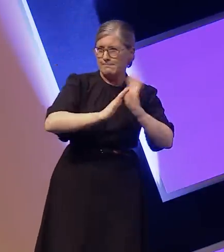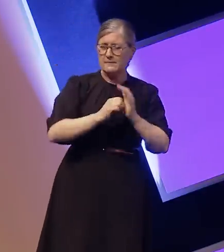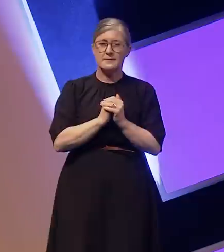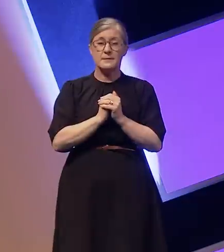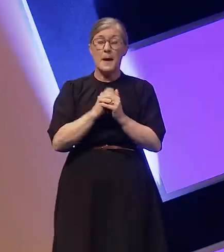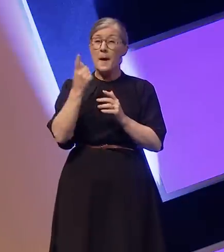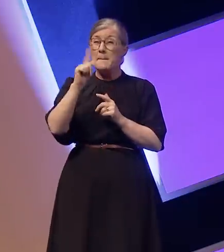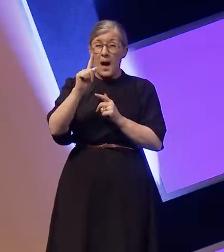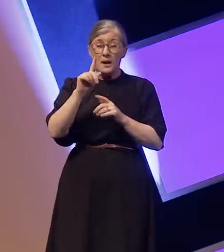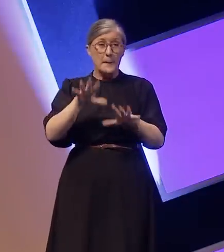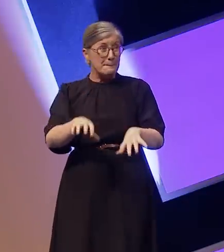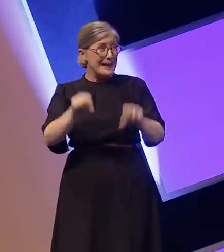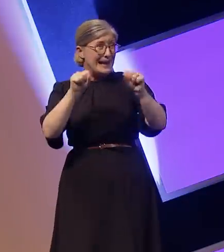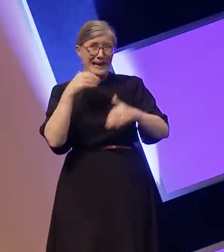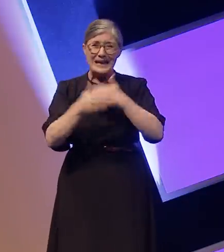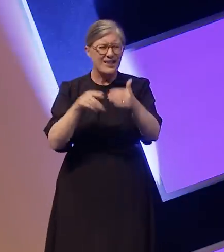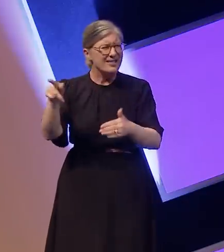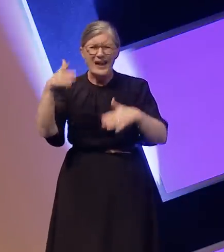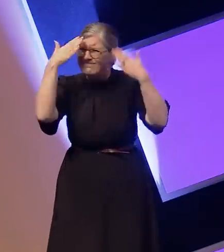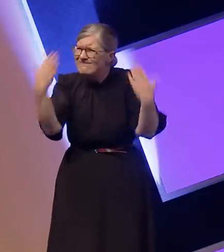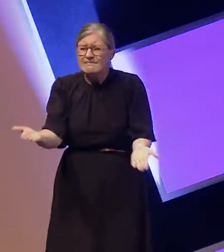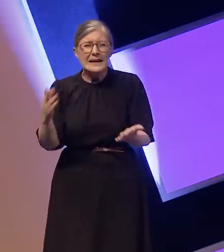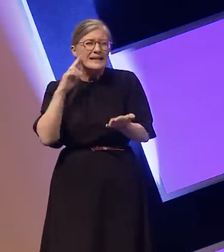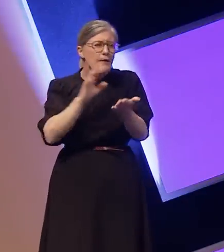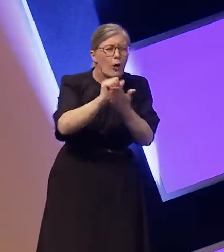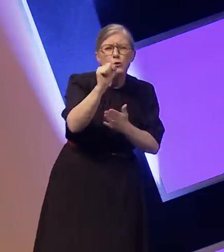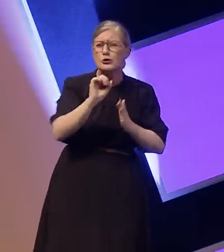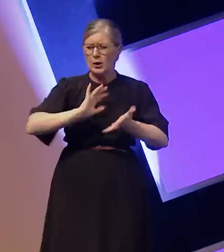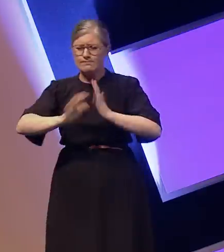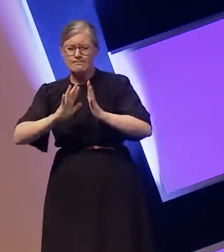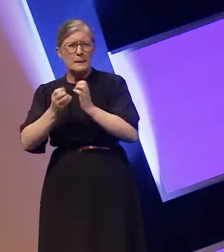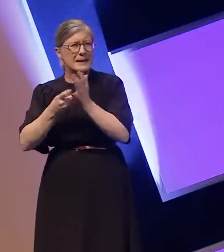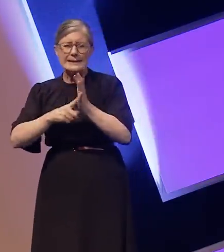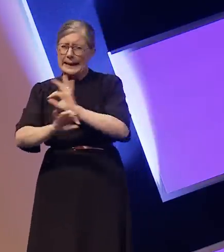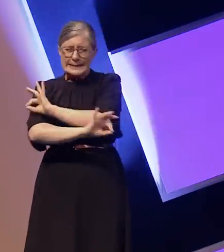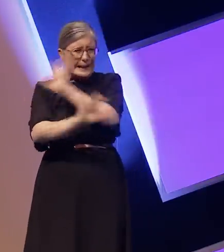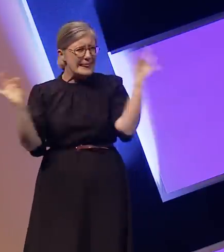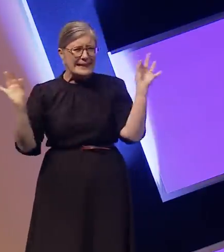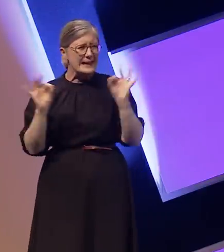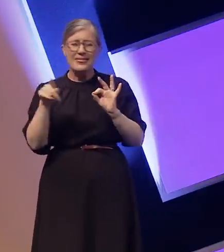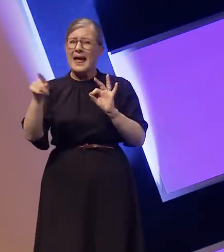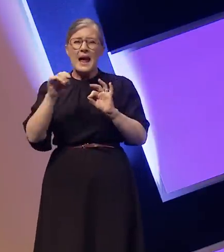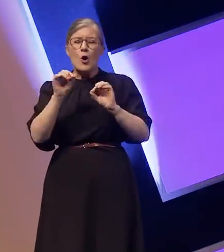lack of awareness for deaf culture and BSL. They didn't spend any extra time during rehearsal to